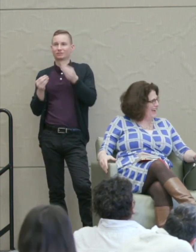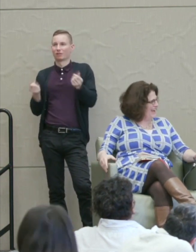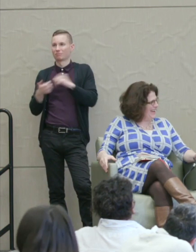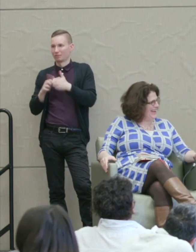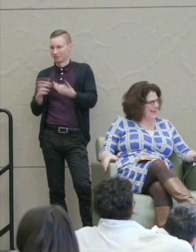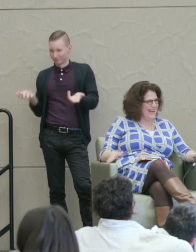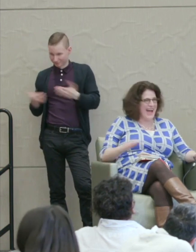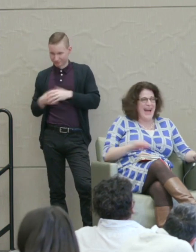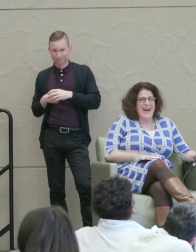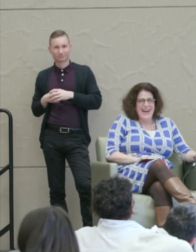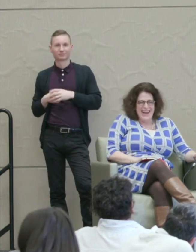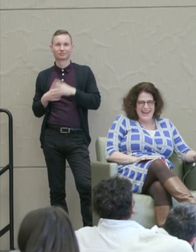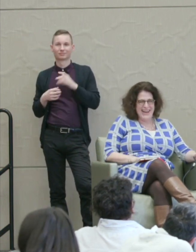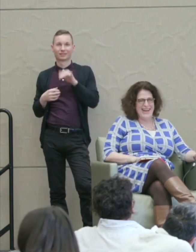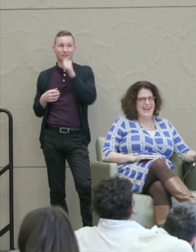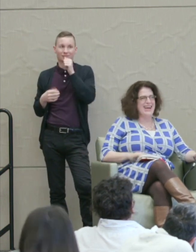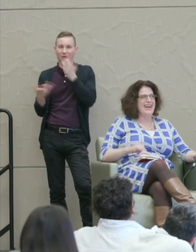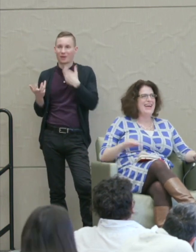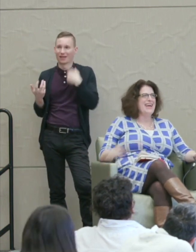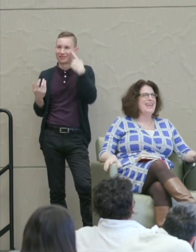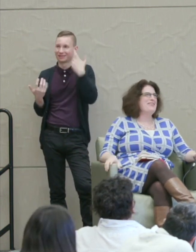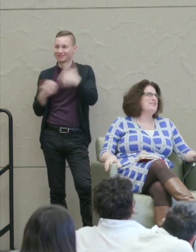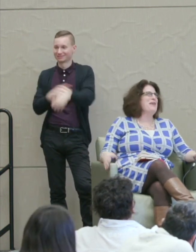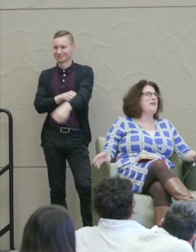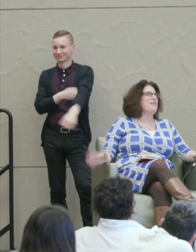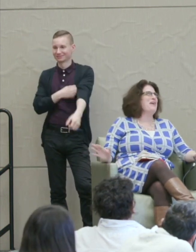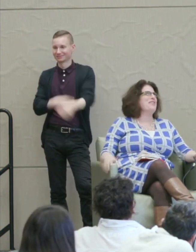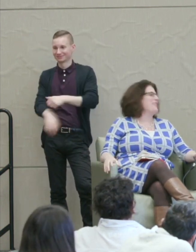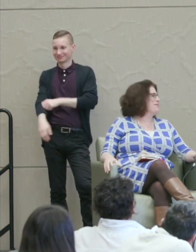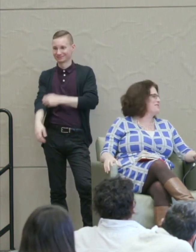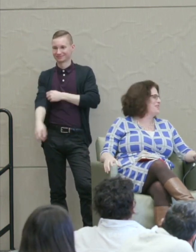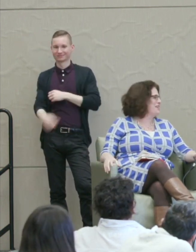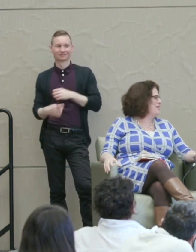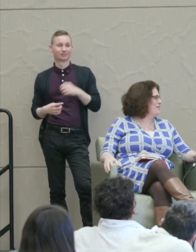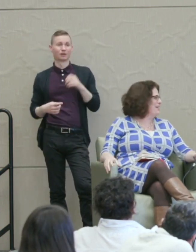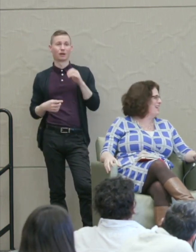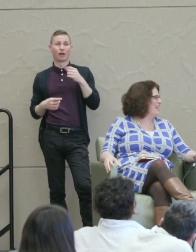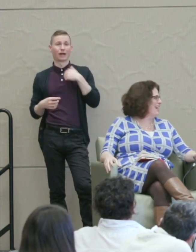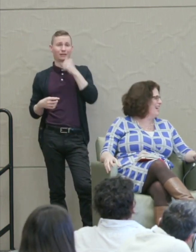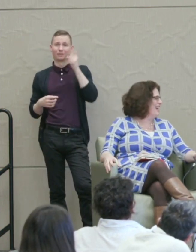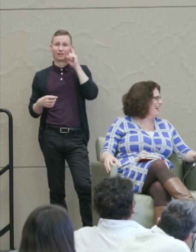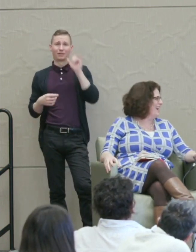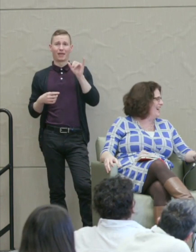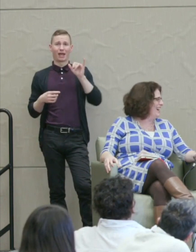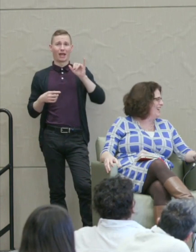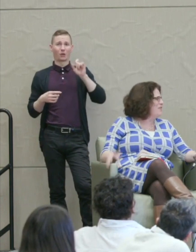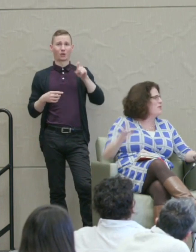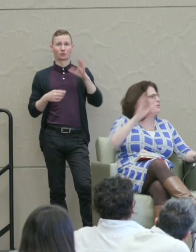Jennifer Brier: That's not where I thought that was going to go. We have nuclear war Just now.